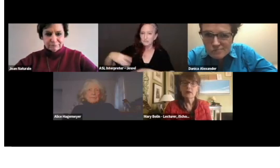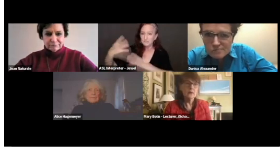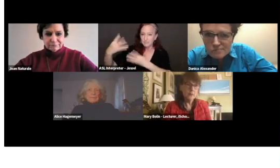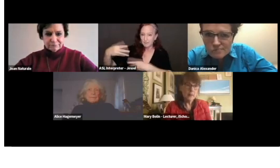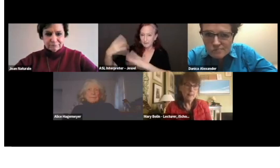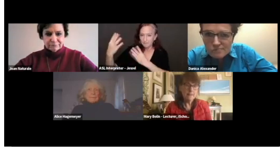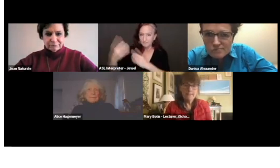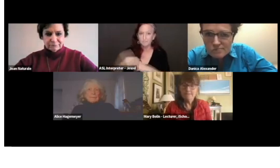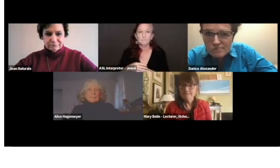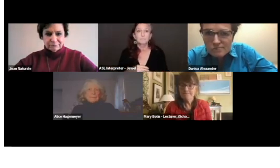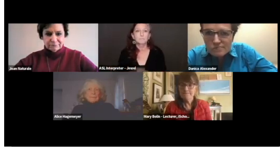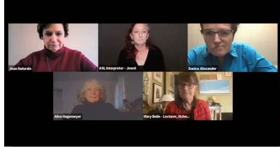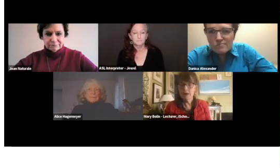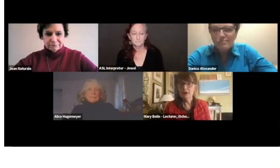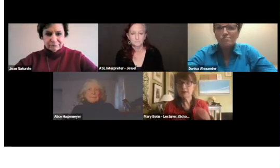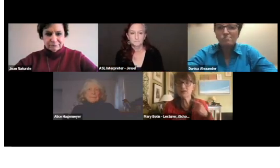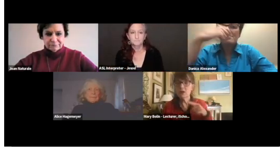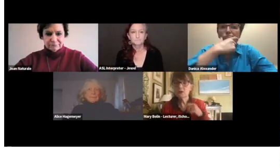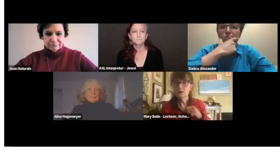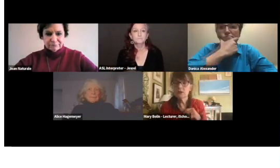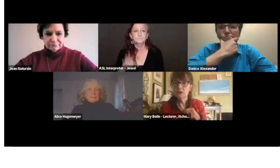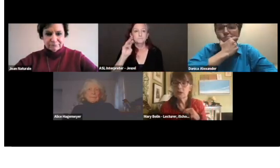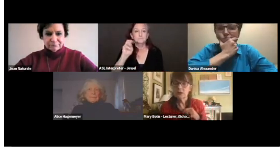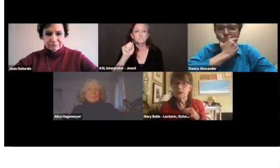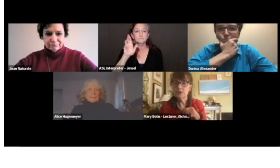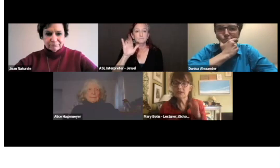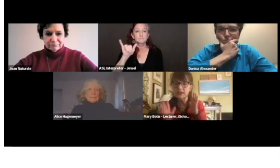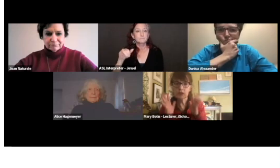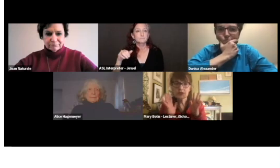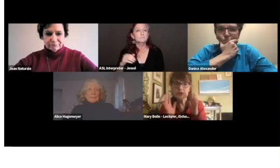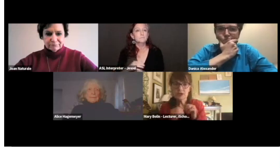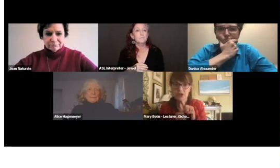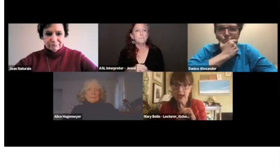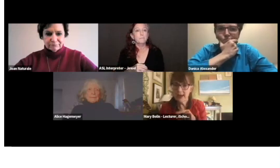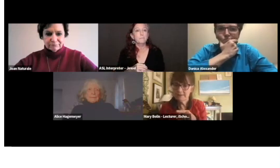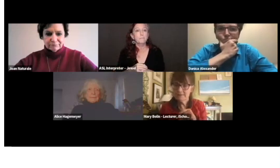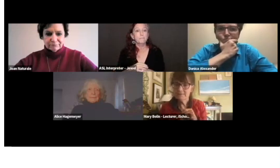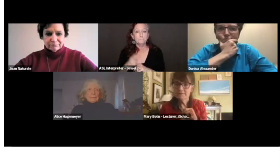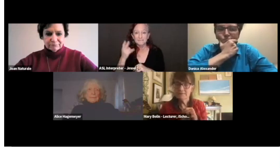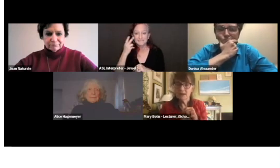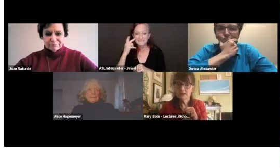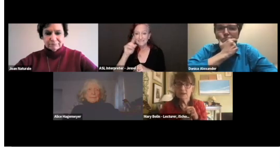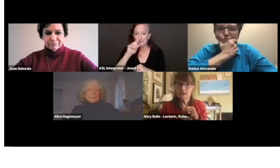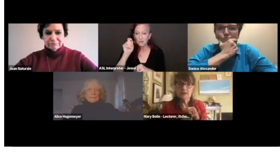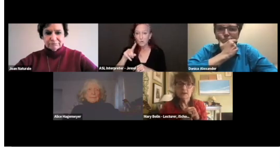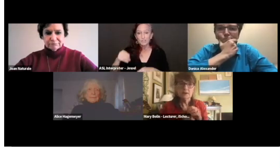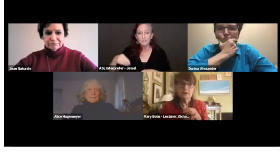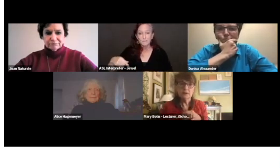Yeah. Okay. So, you can see that question in the chat. Thank you. Yes.